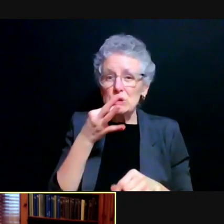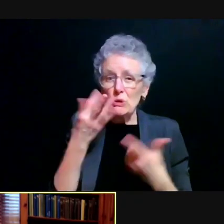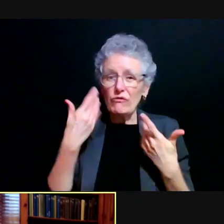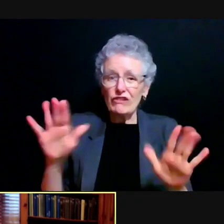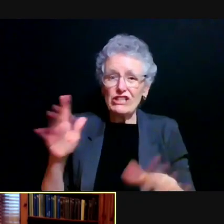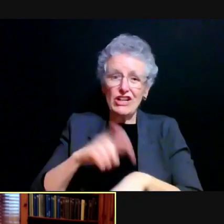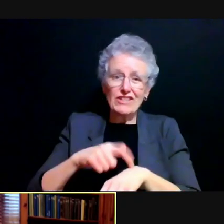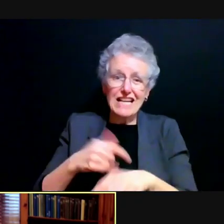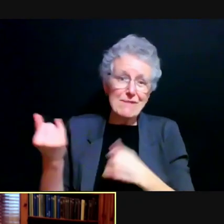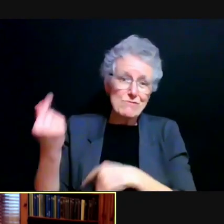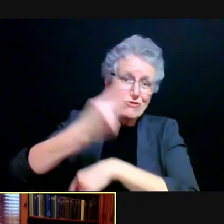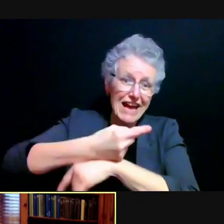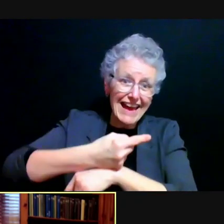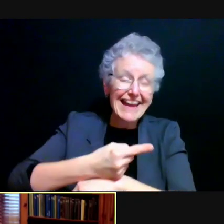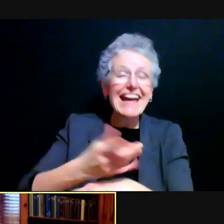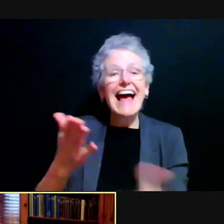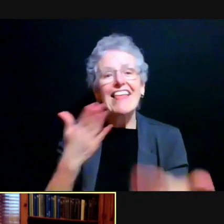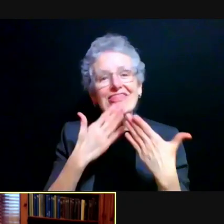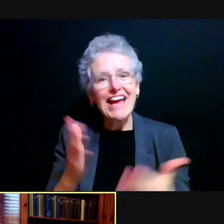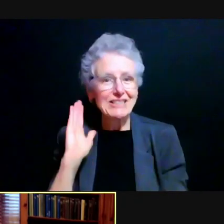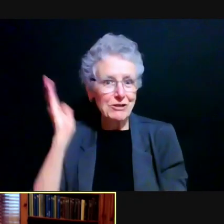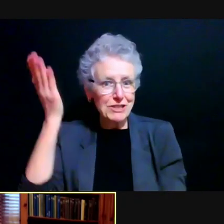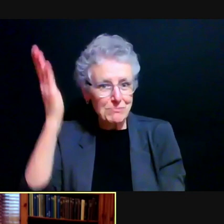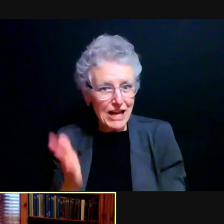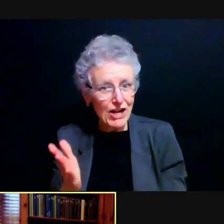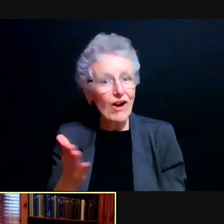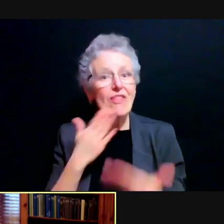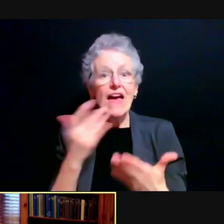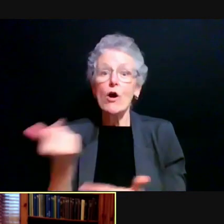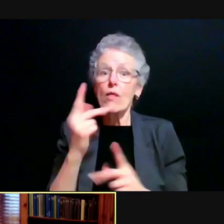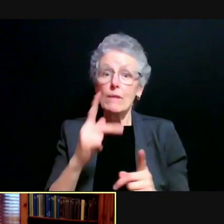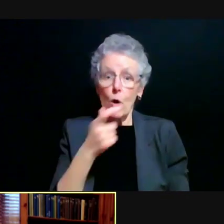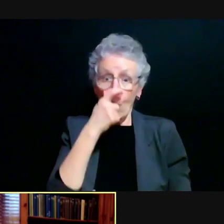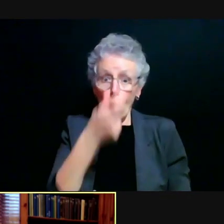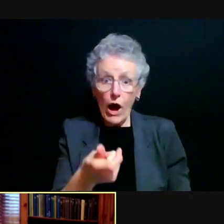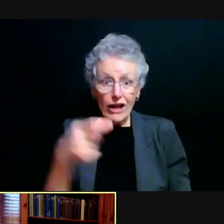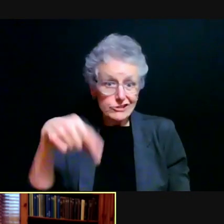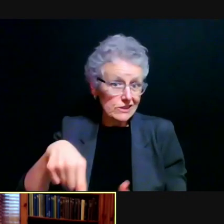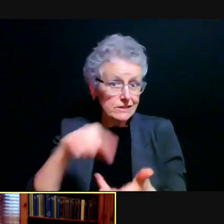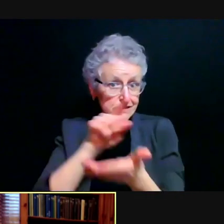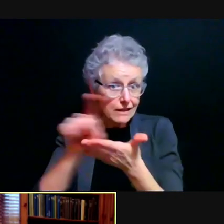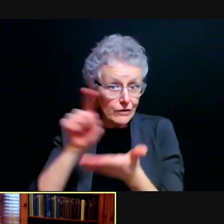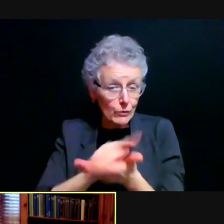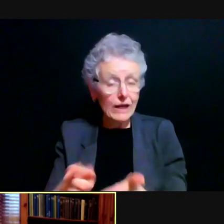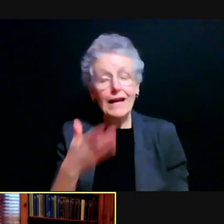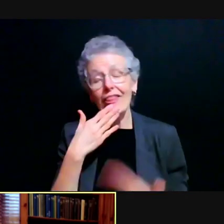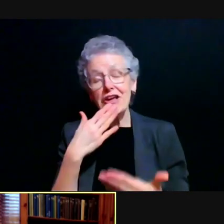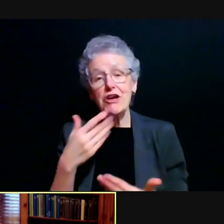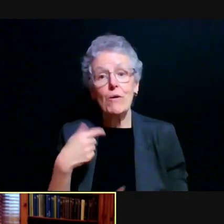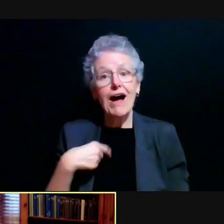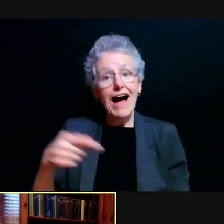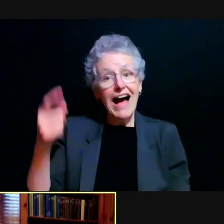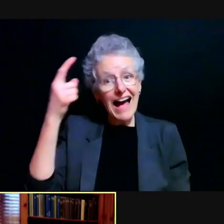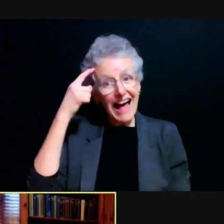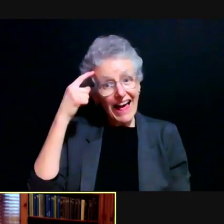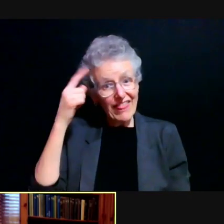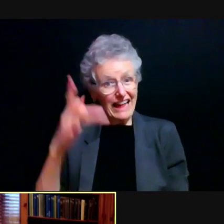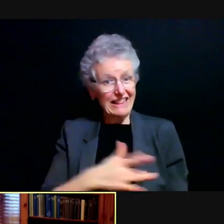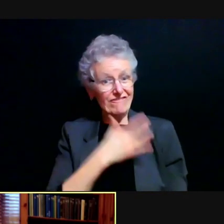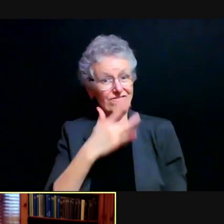I'd like to thank our speakers and thank everybody that watches these each week. I think the sentiment to carry away